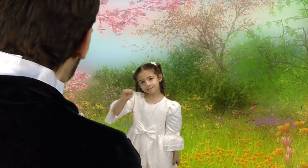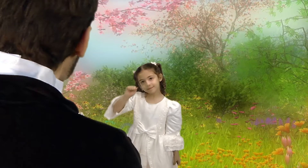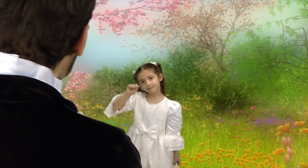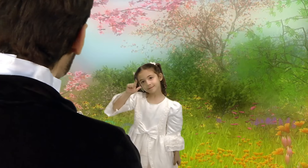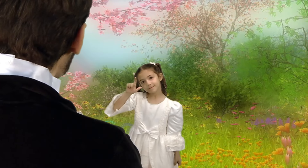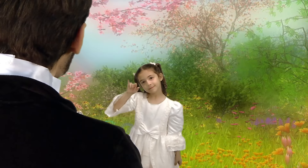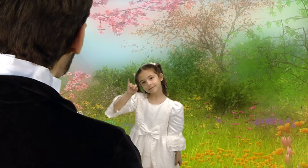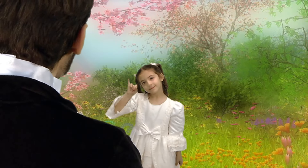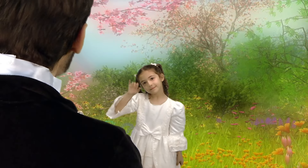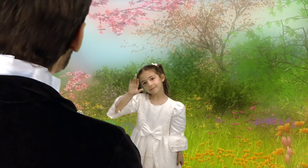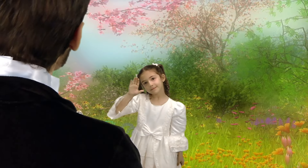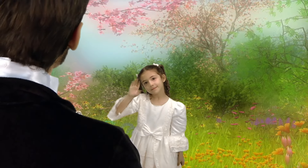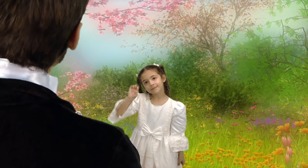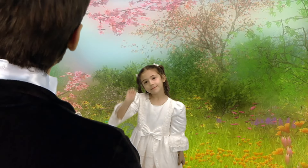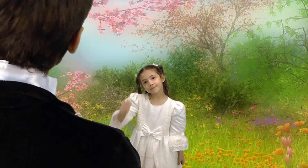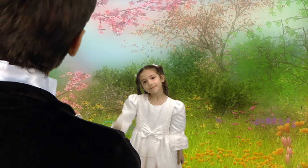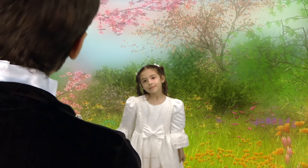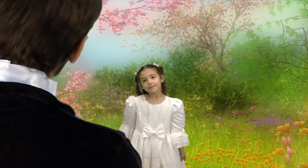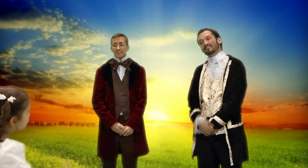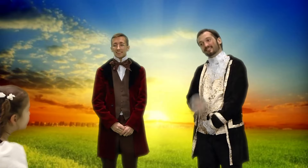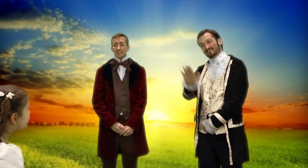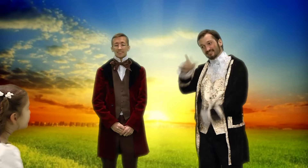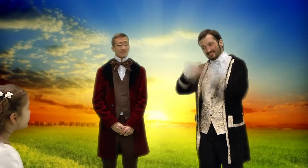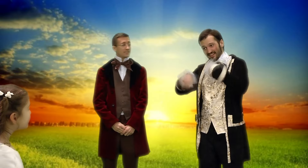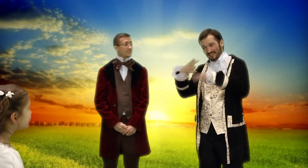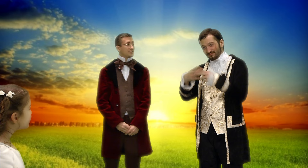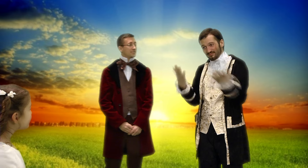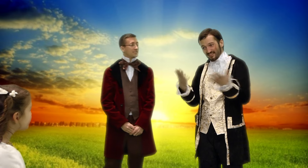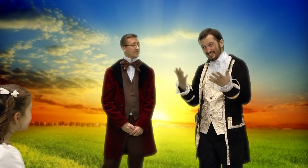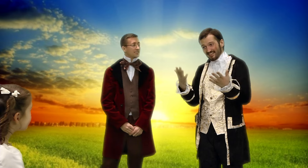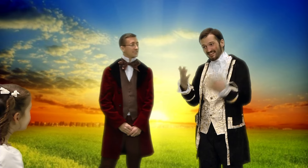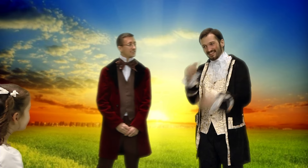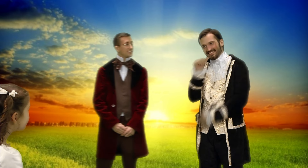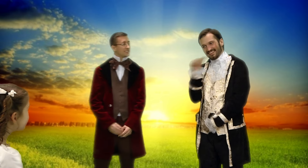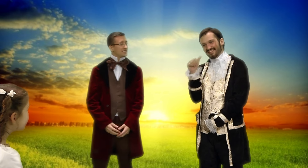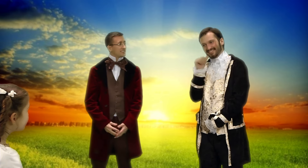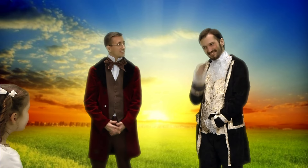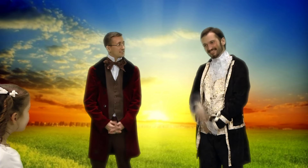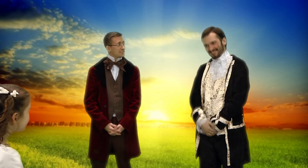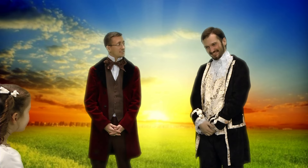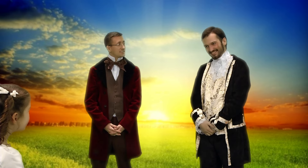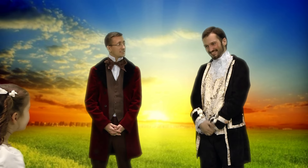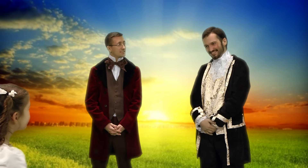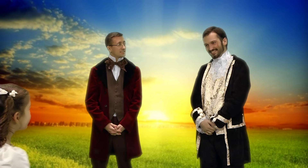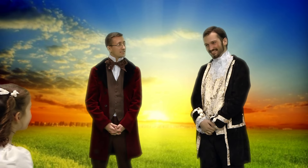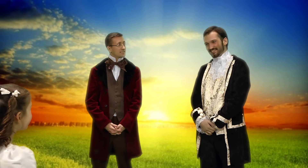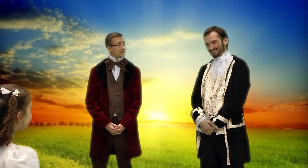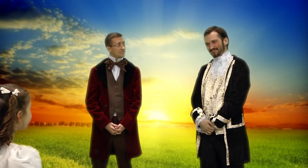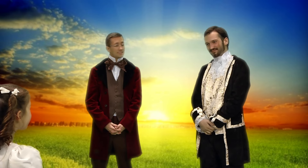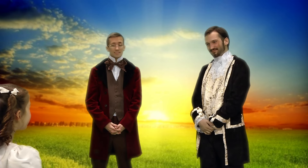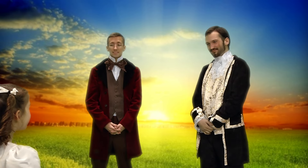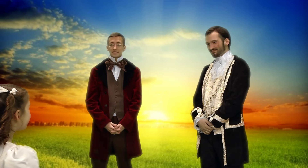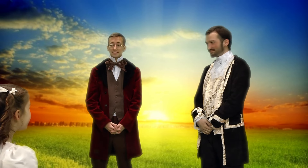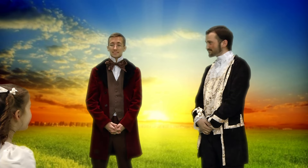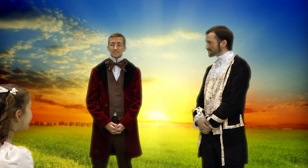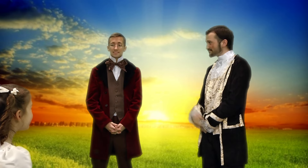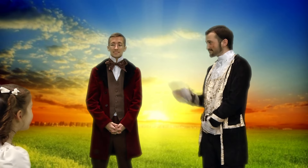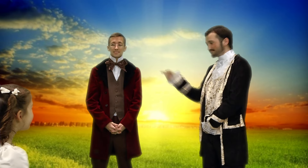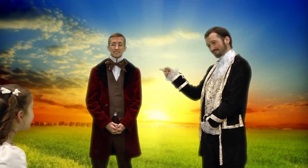Alice. Your sign name is Alice.